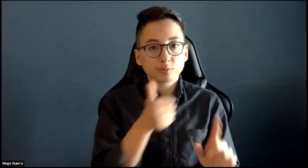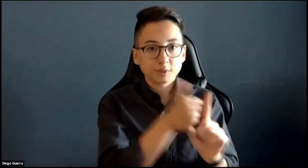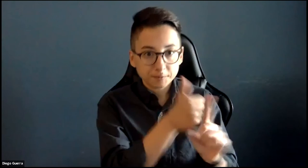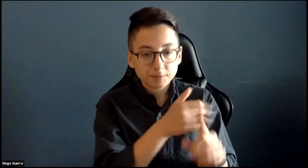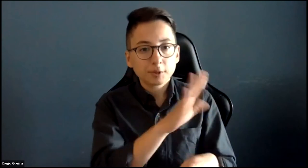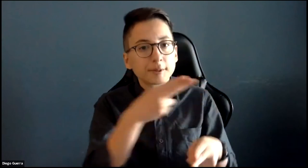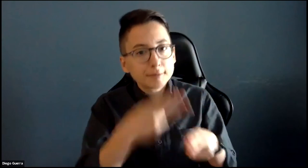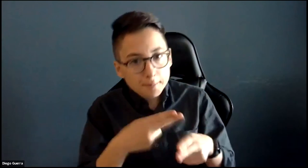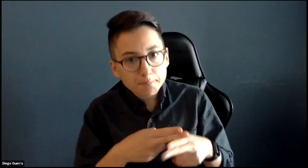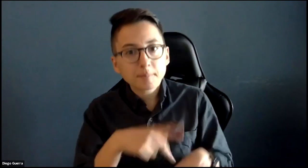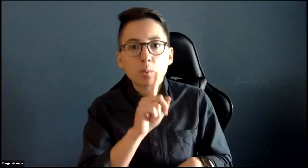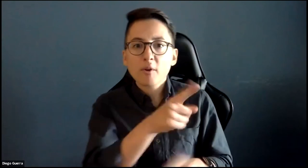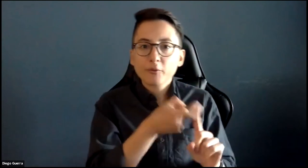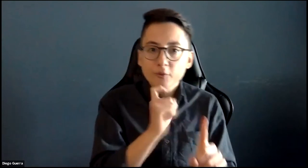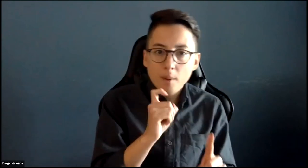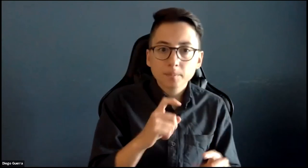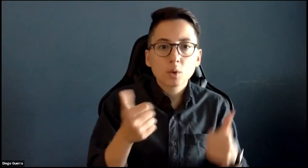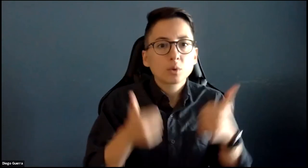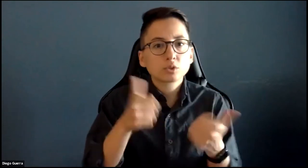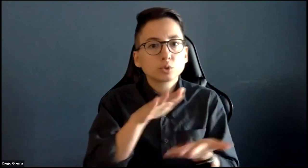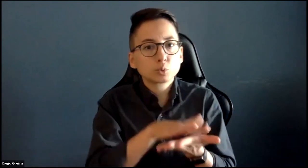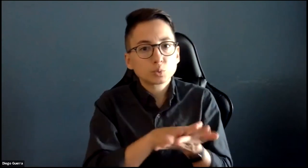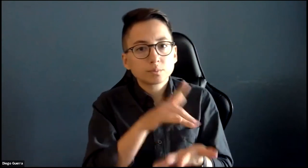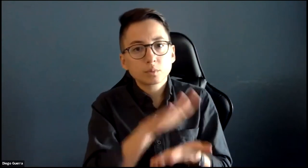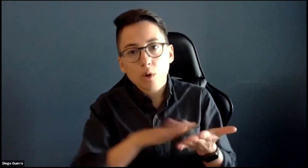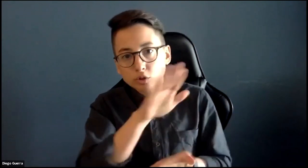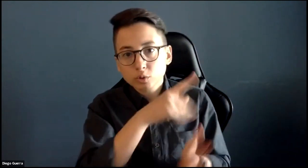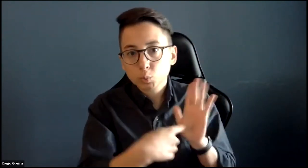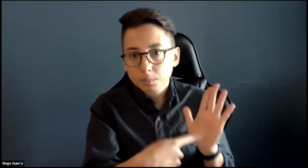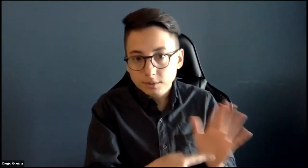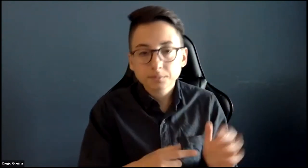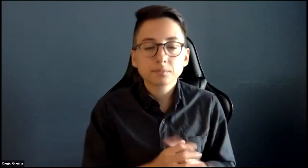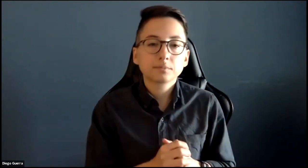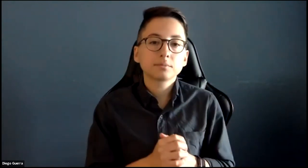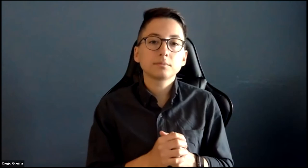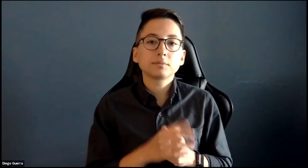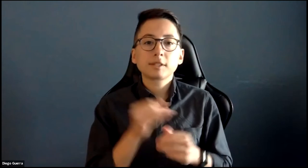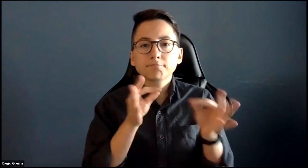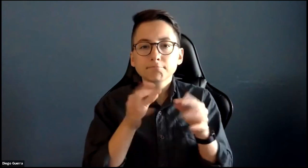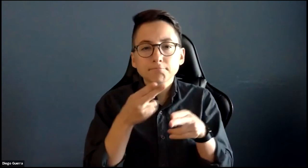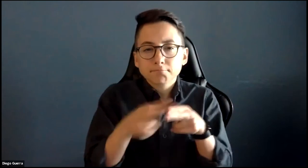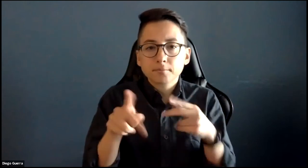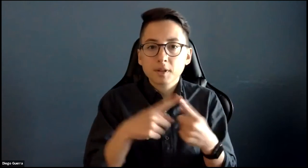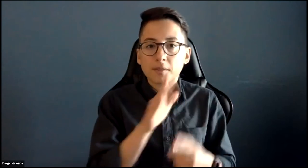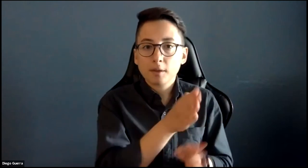Each of them will come on screen, give their name, where they're from, which school they attend,